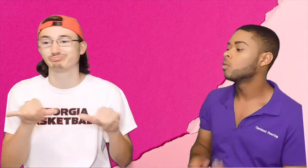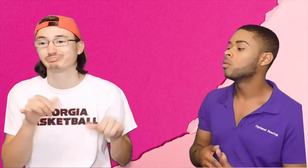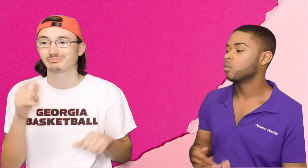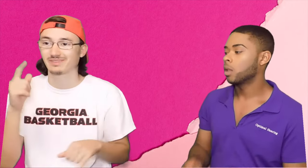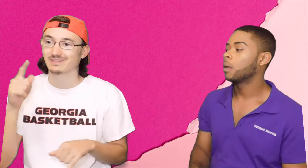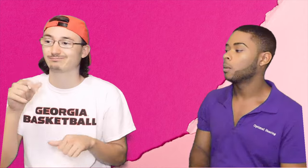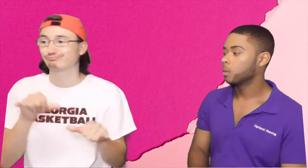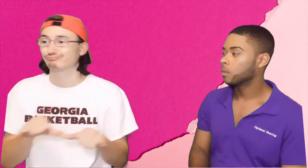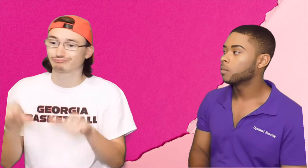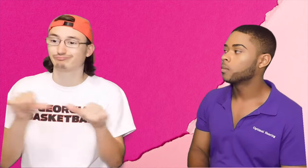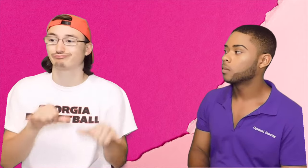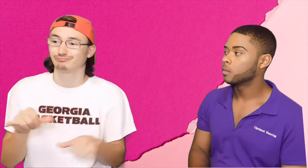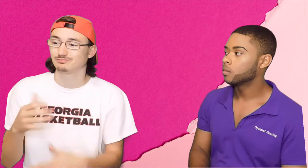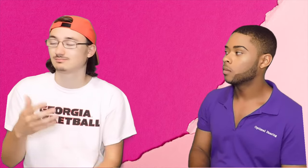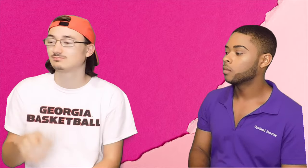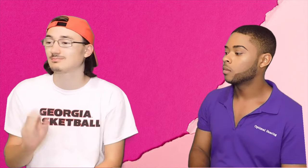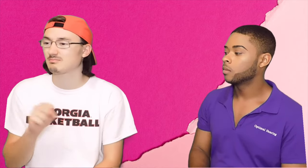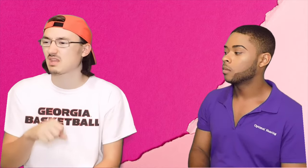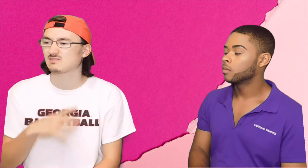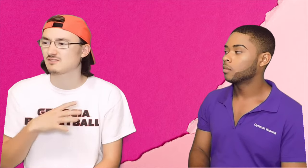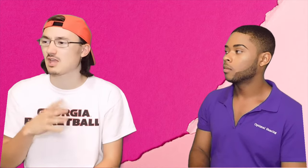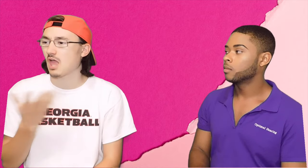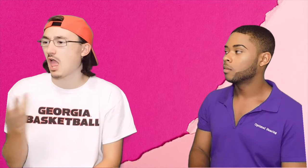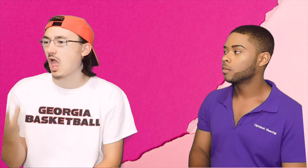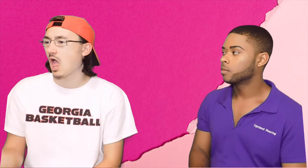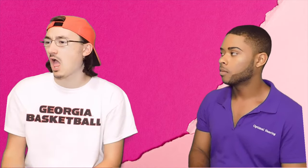Luke: Stereotype. Or standard.. stuff like that, but anyway, um